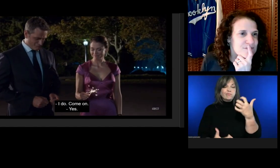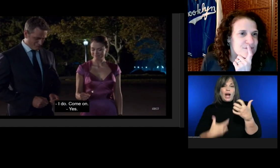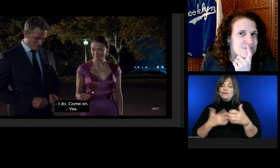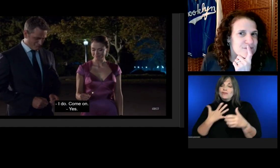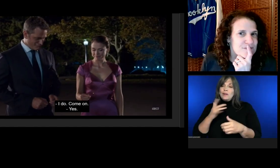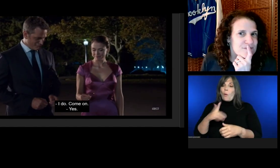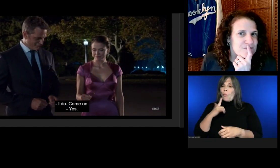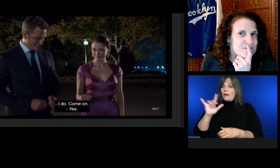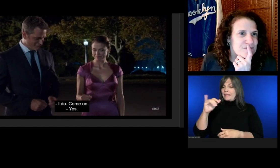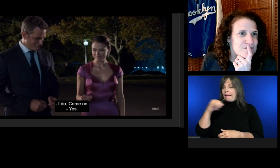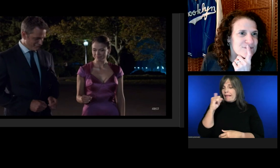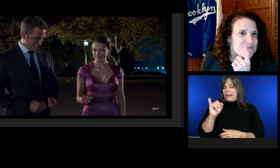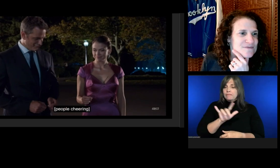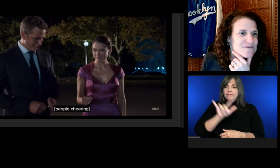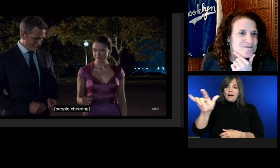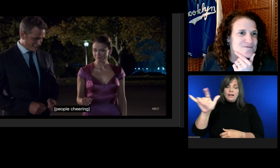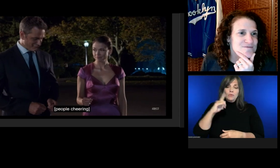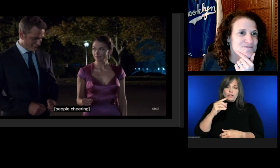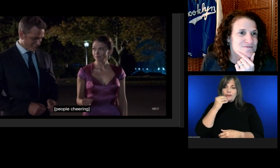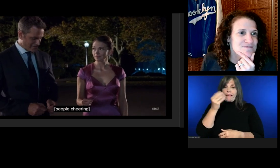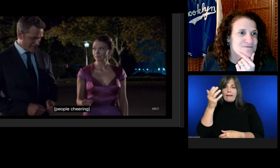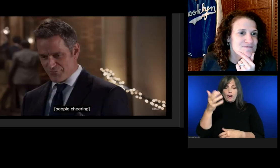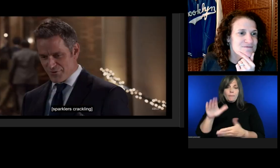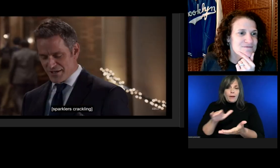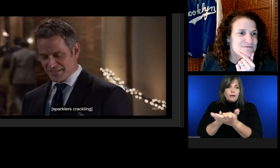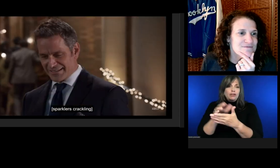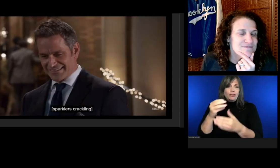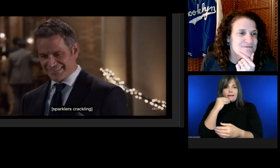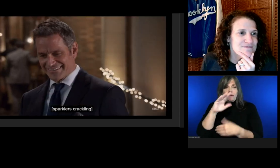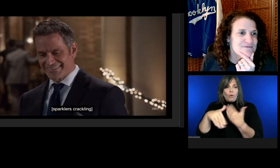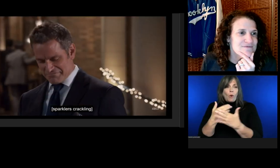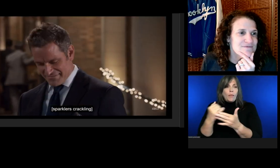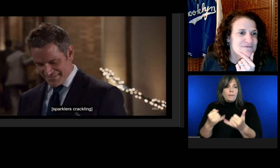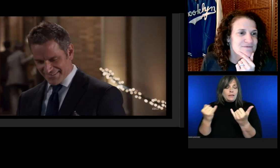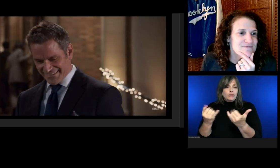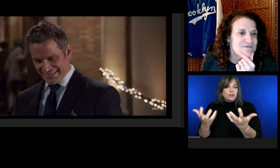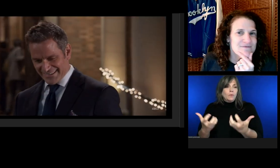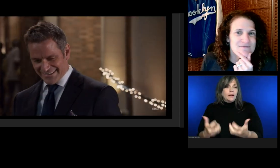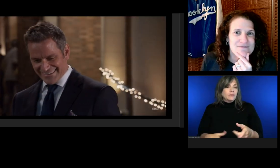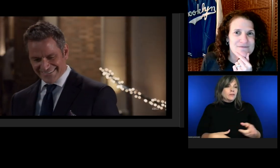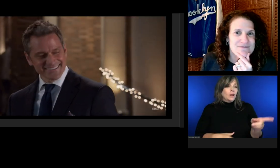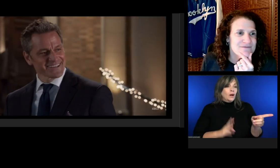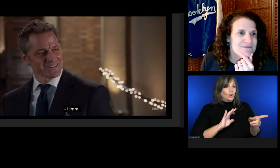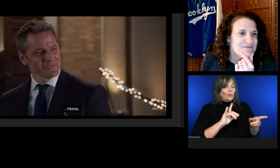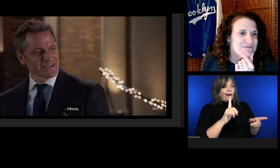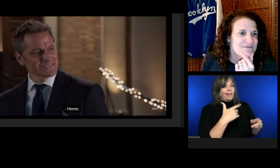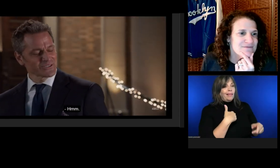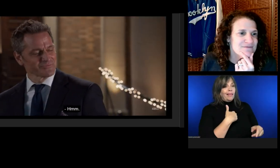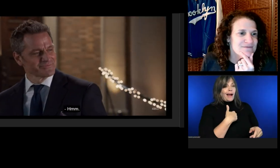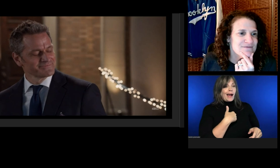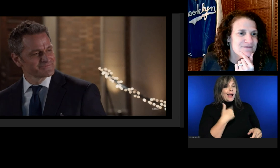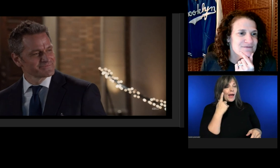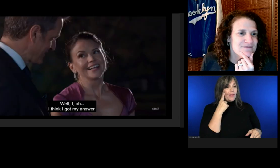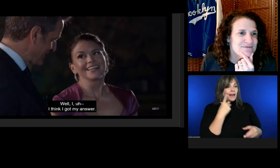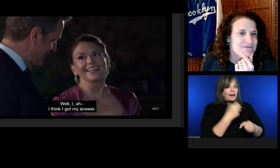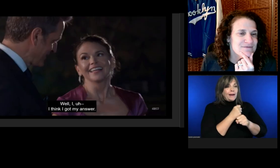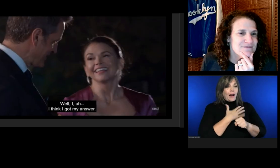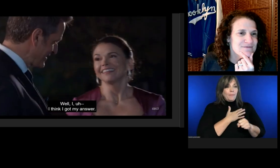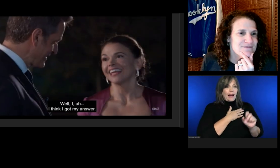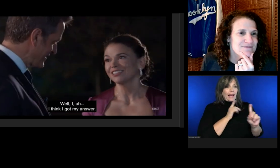I think I got my answer.